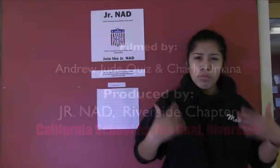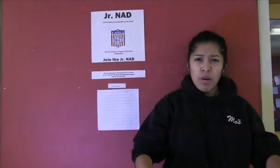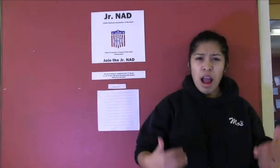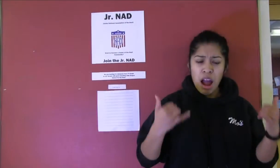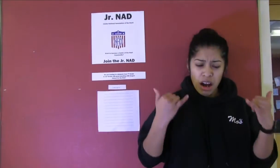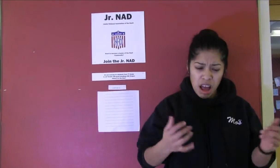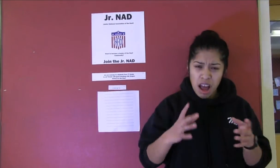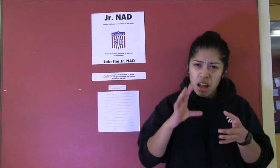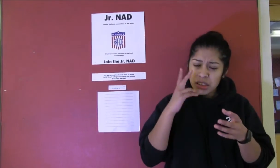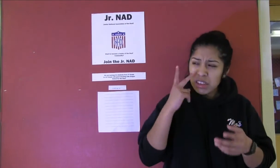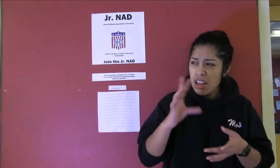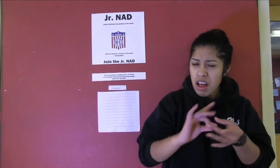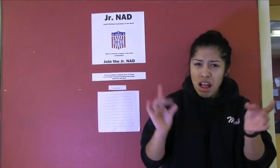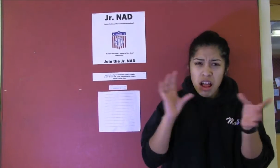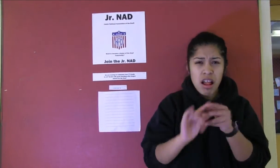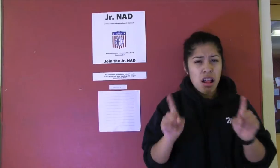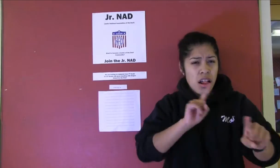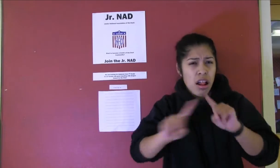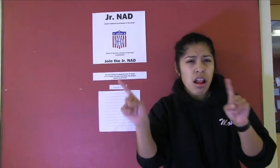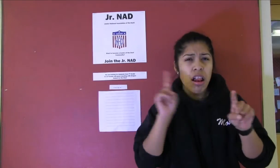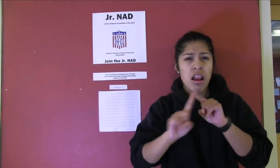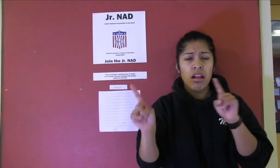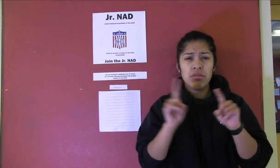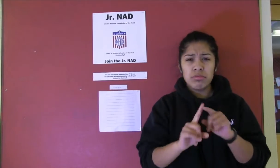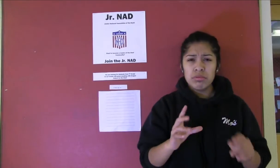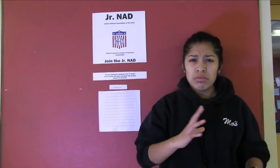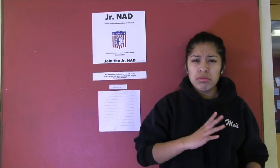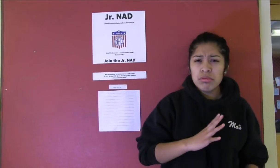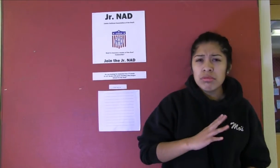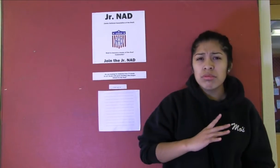Wow, now you see all the different perspectives.